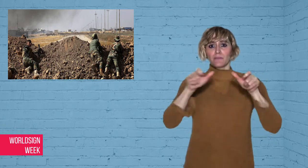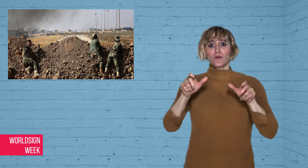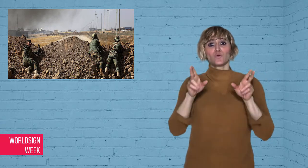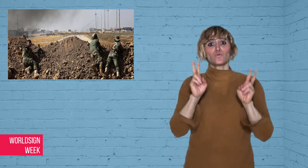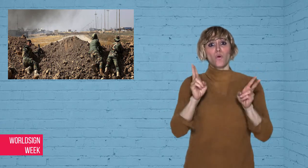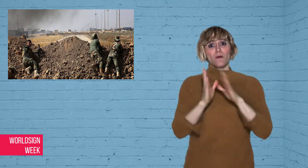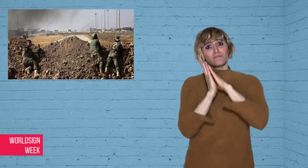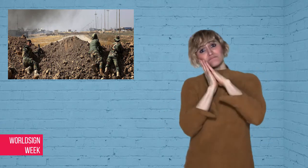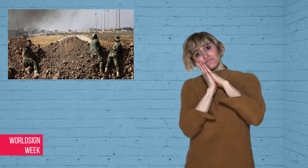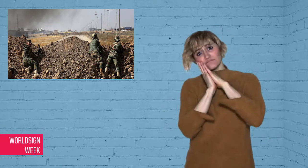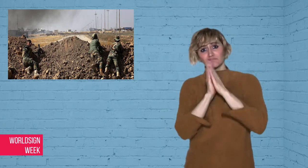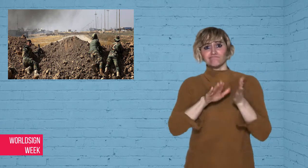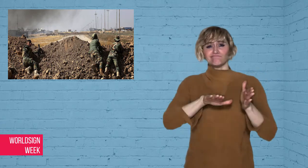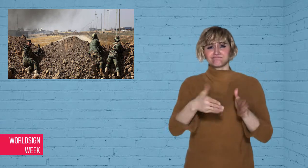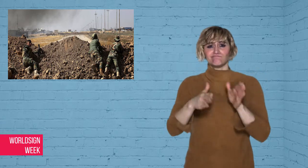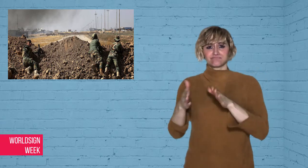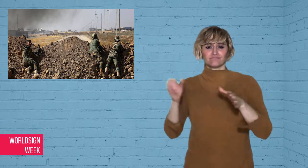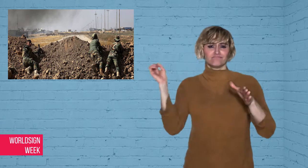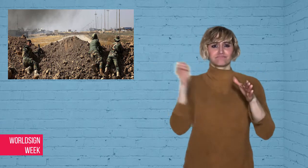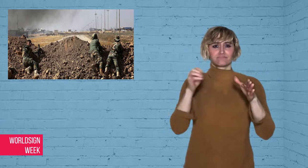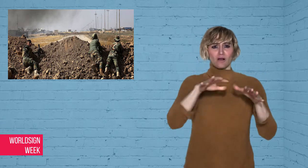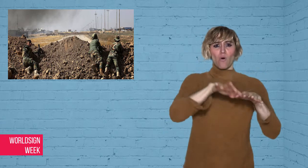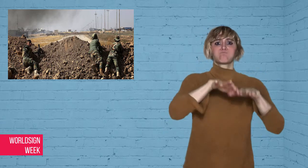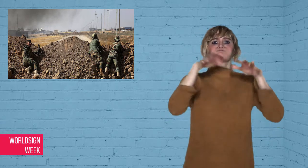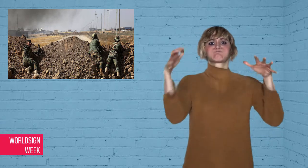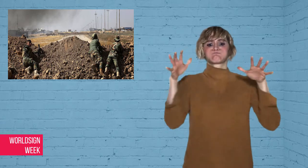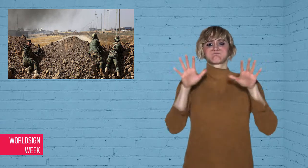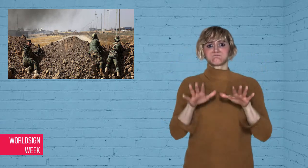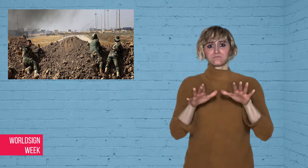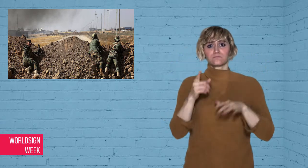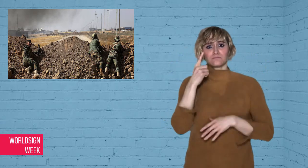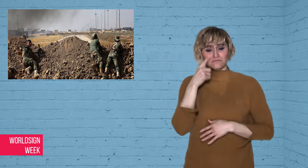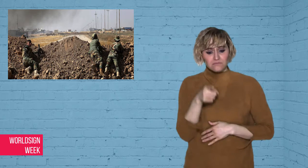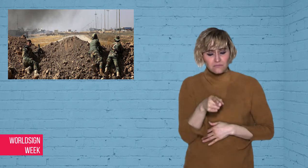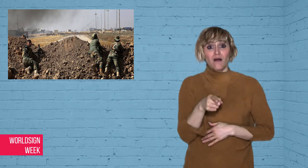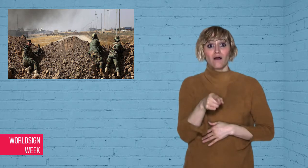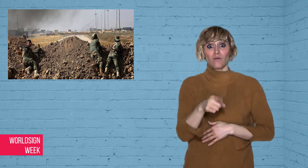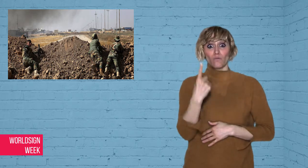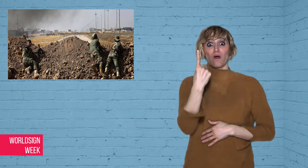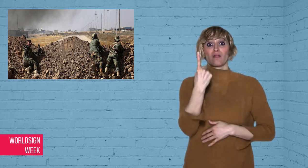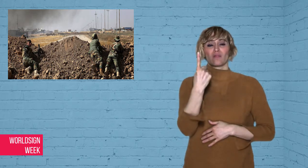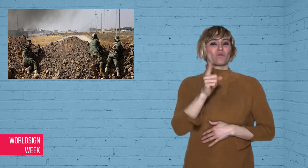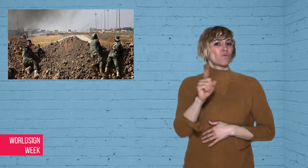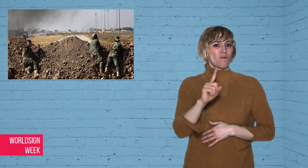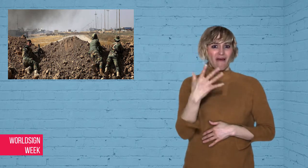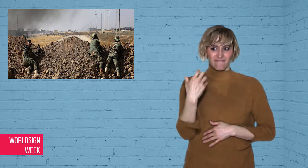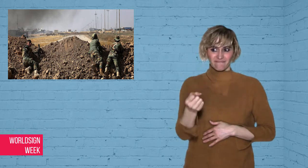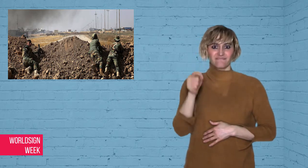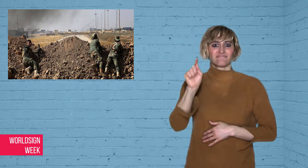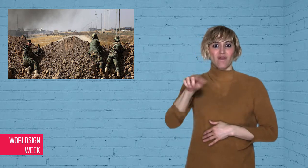Last February, an IS mass grave was